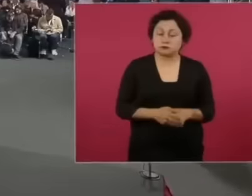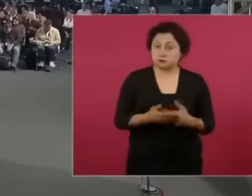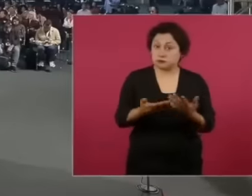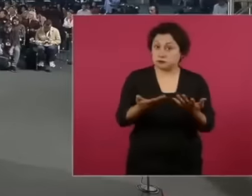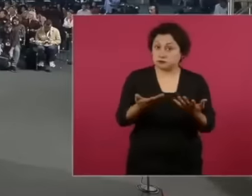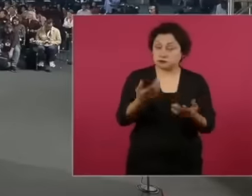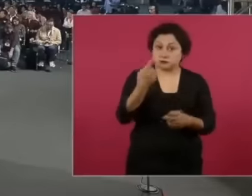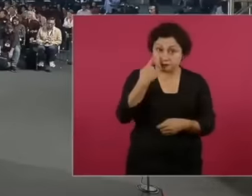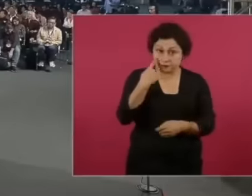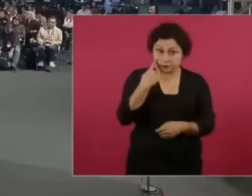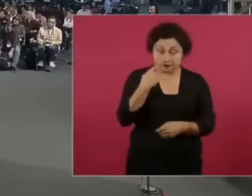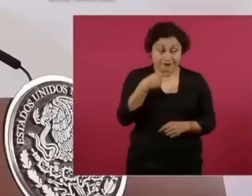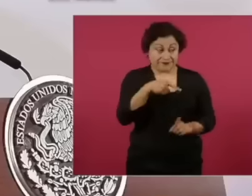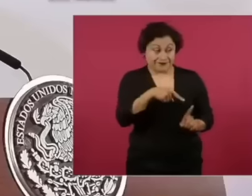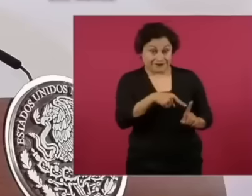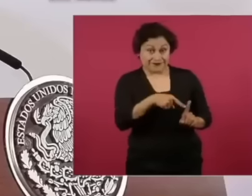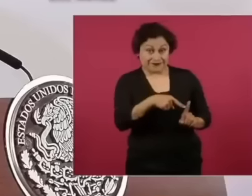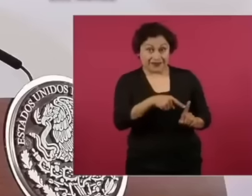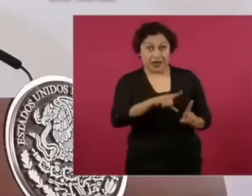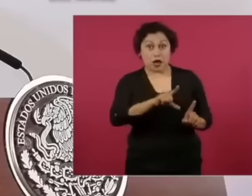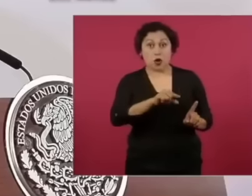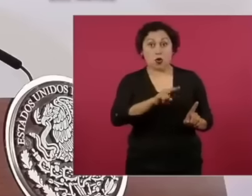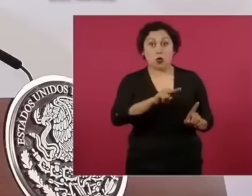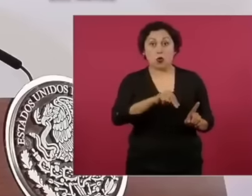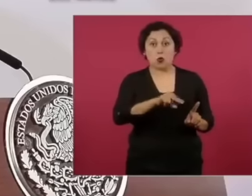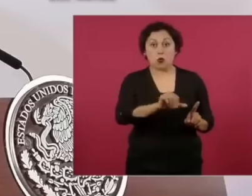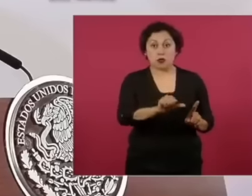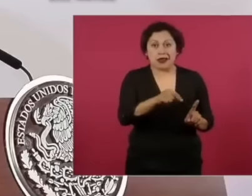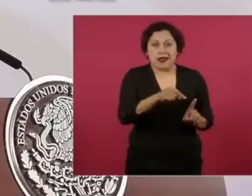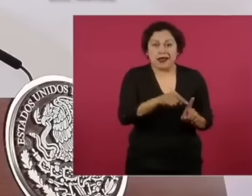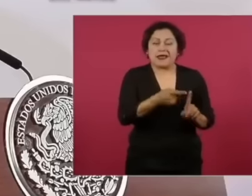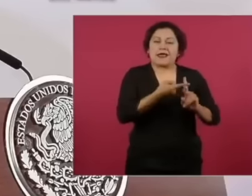García Luna began with Salinas in